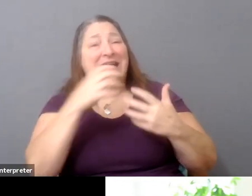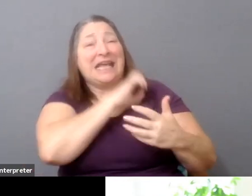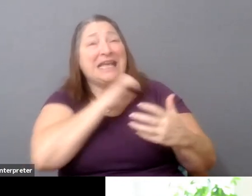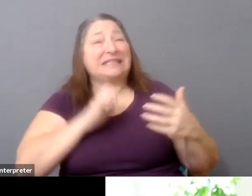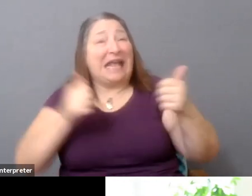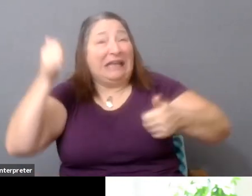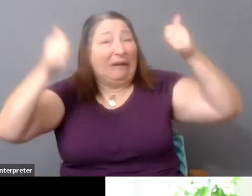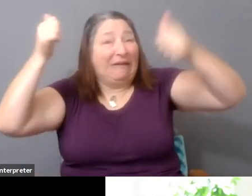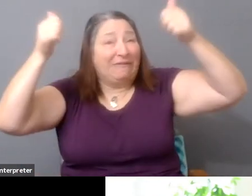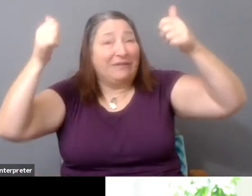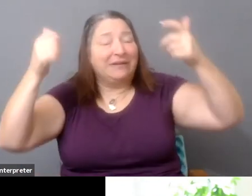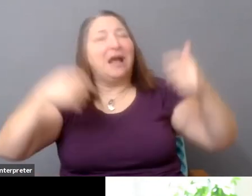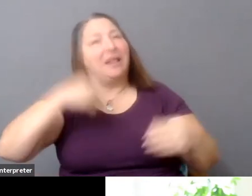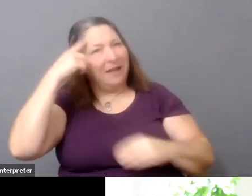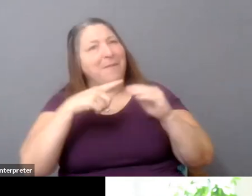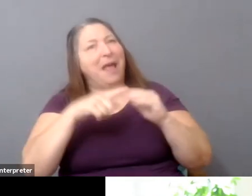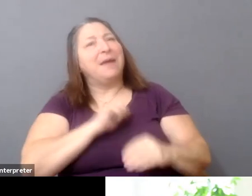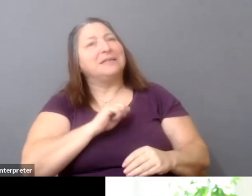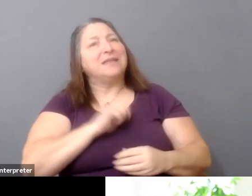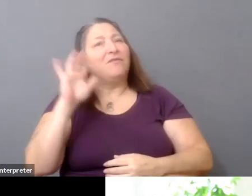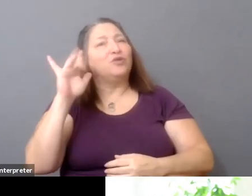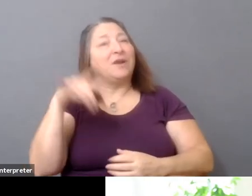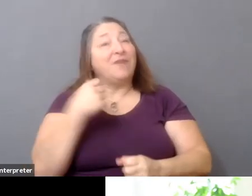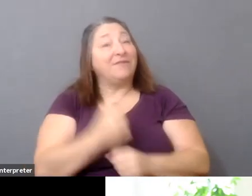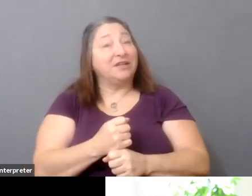25 years ago that as an audience member before I got